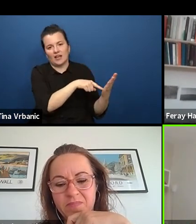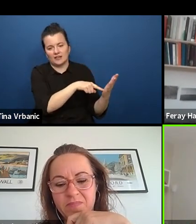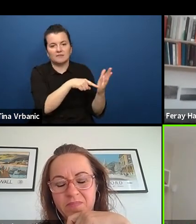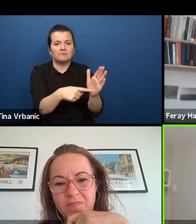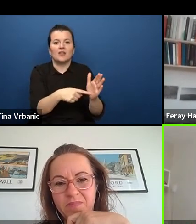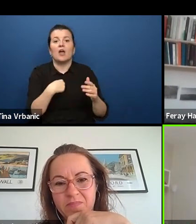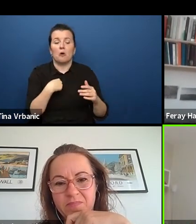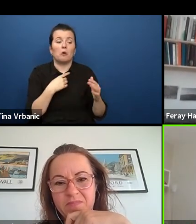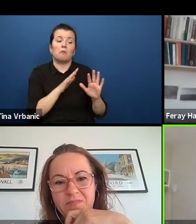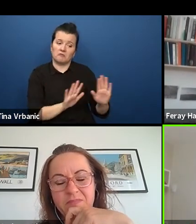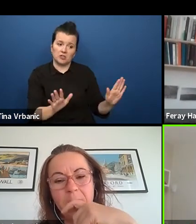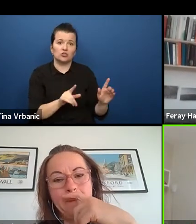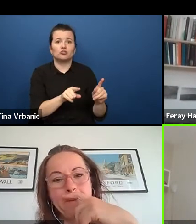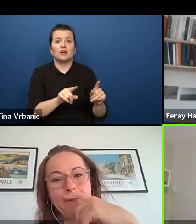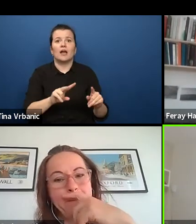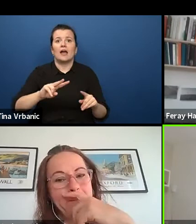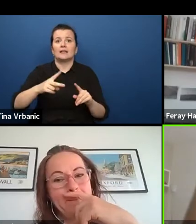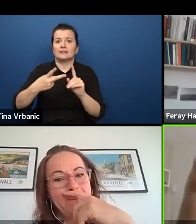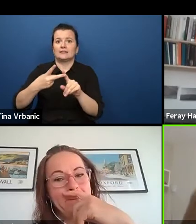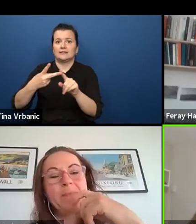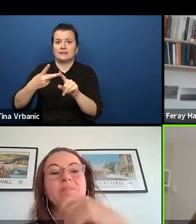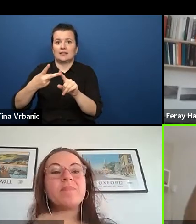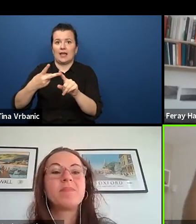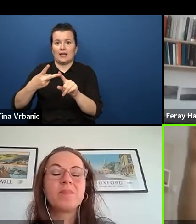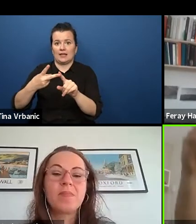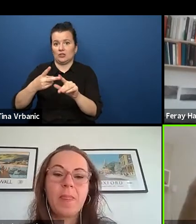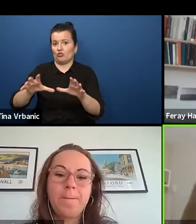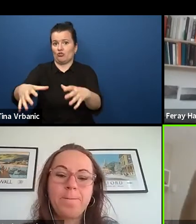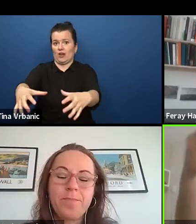and they found out their own stories in this way.